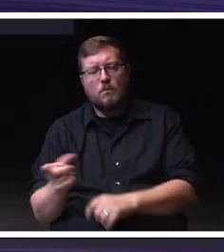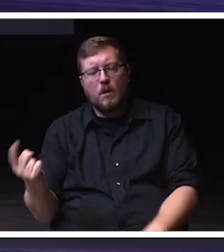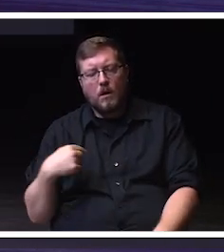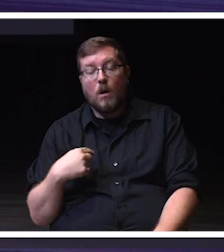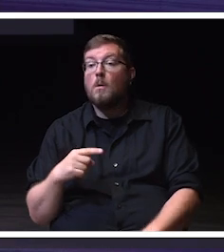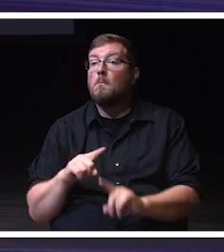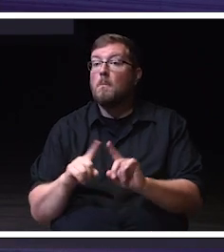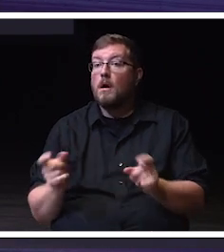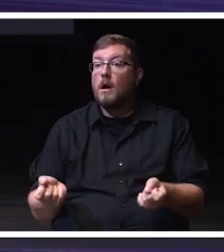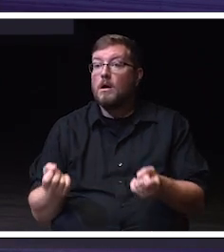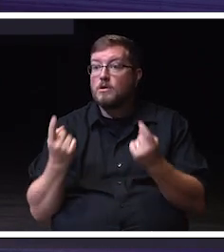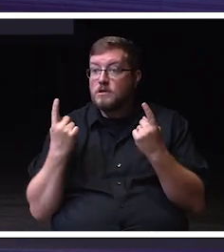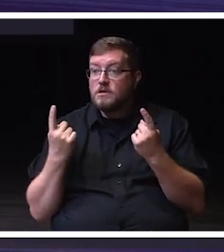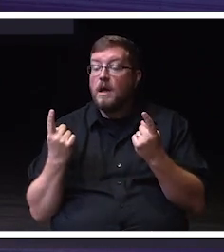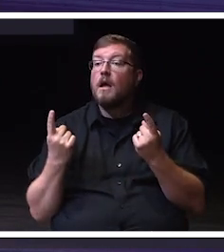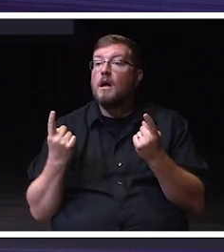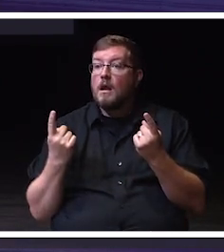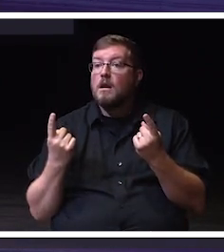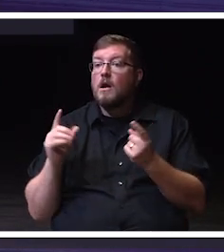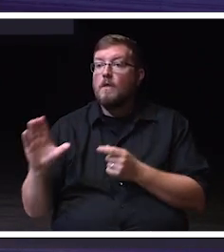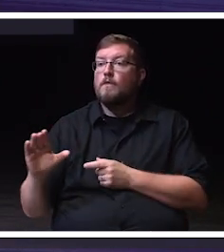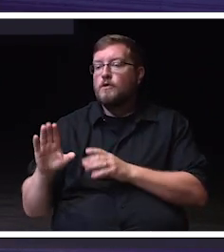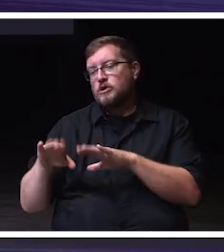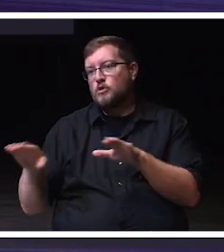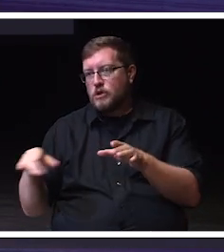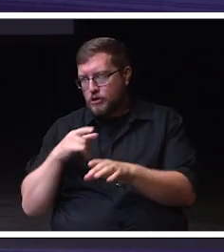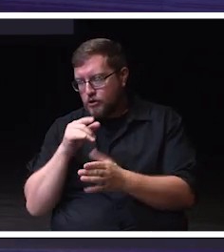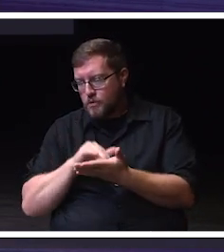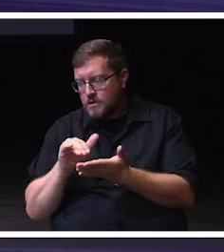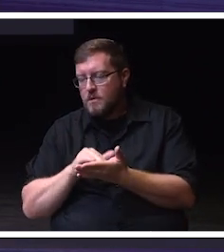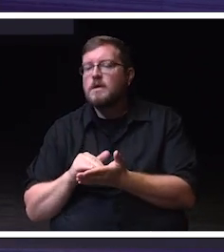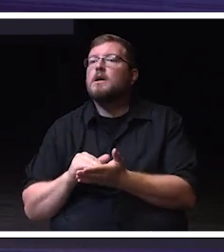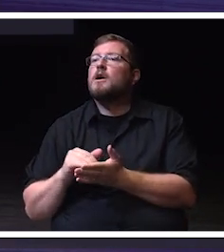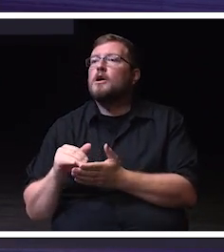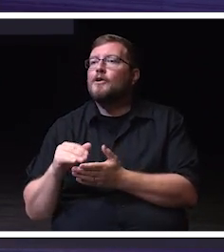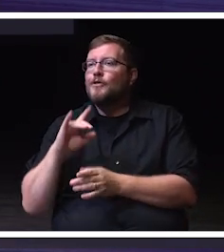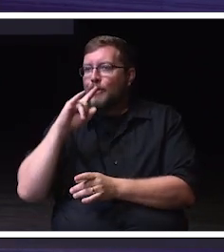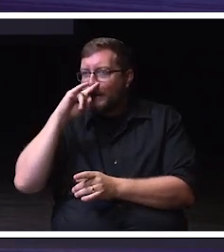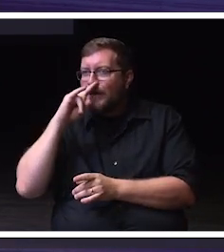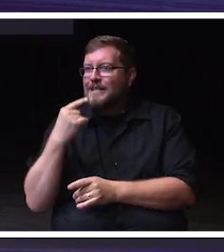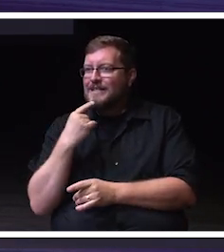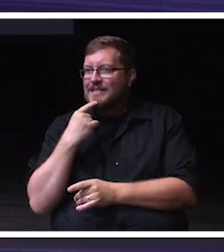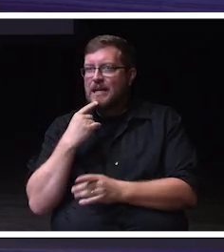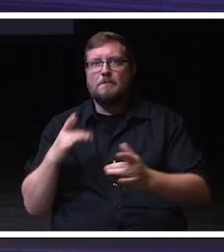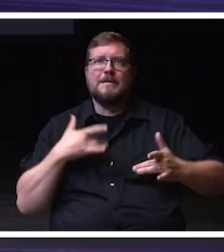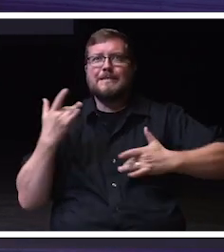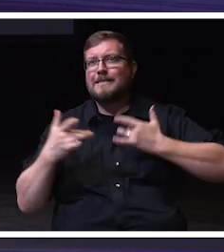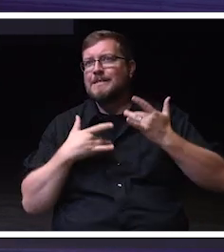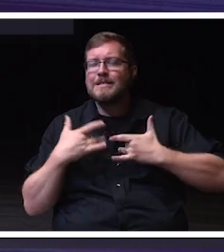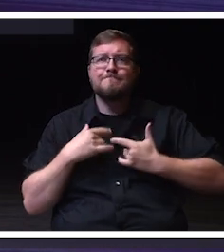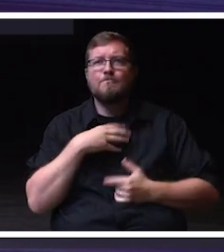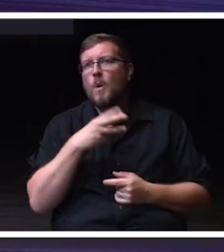up on the last day, the boys were excited and they felt that this was a place where they feel like they could belong. Neither one of them had ever talked